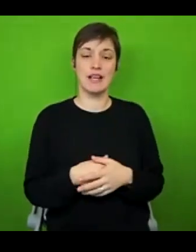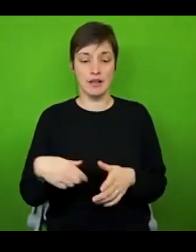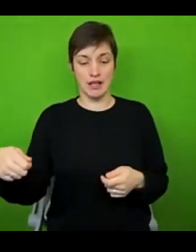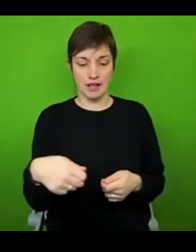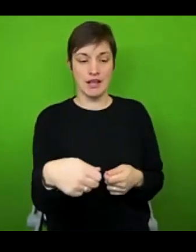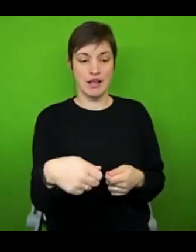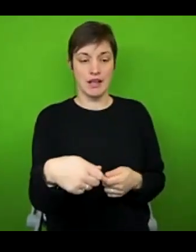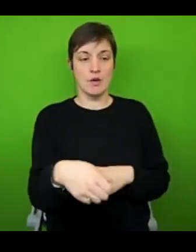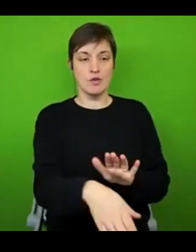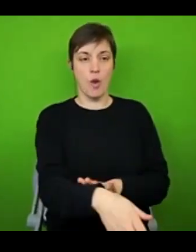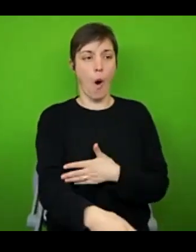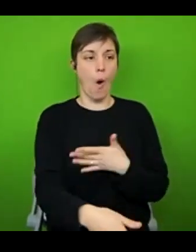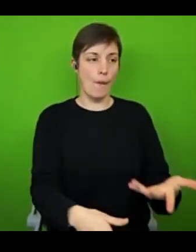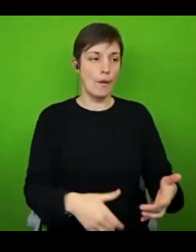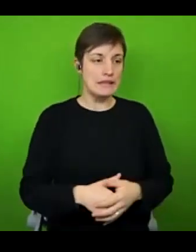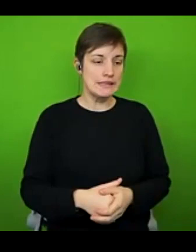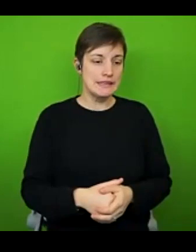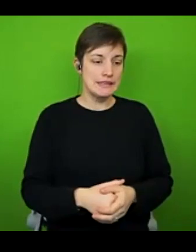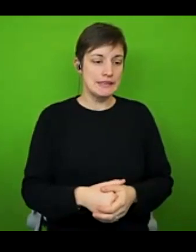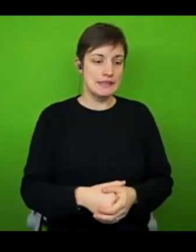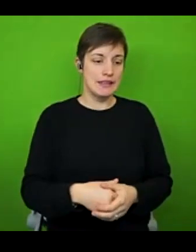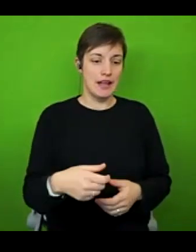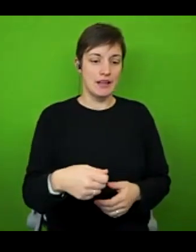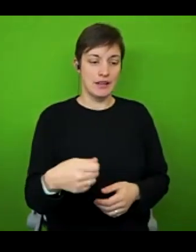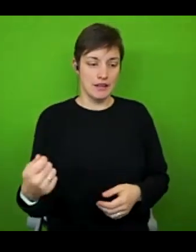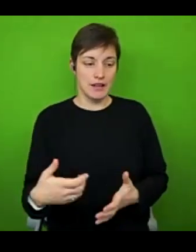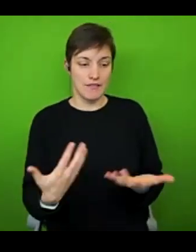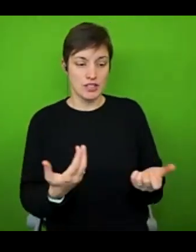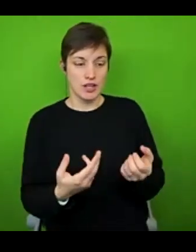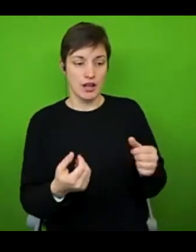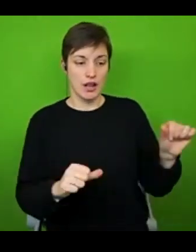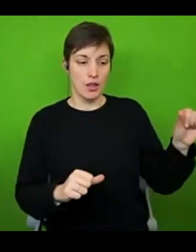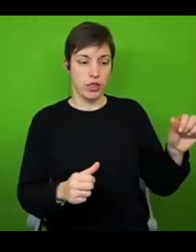when you find good analogies for chronic illness because you see it and you're like yes, I can relate to that entirely.